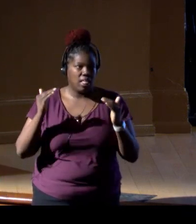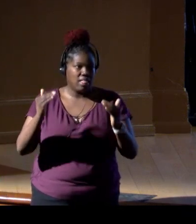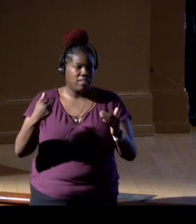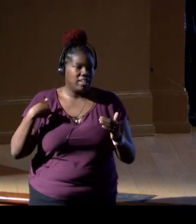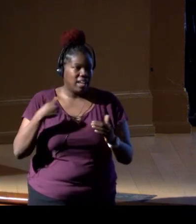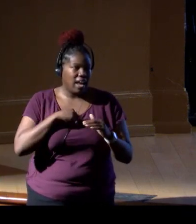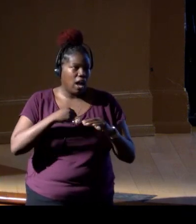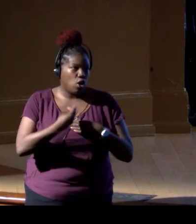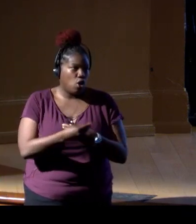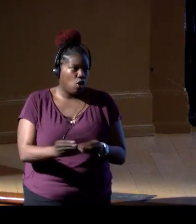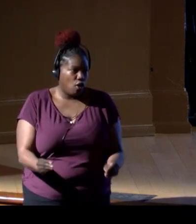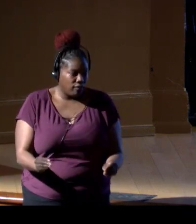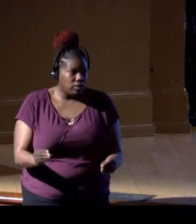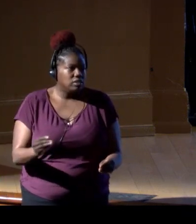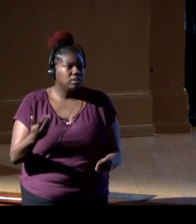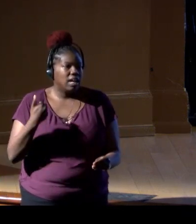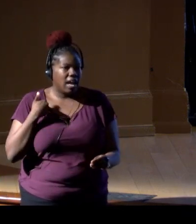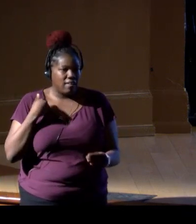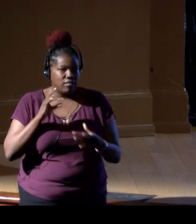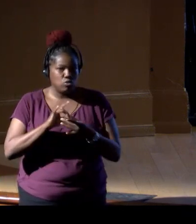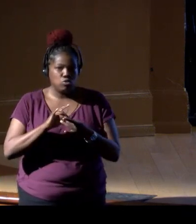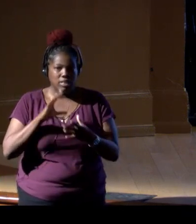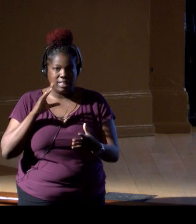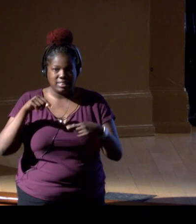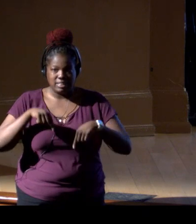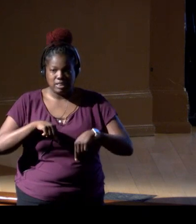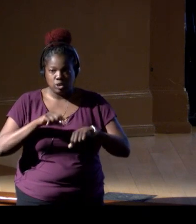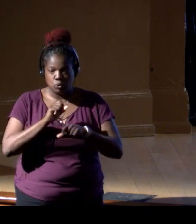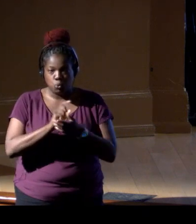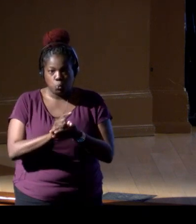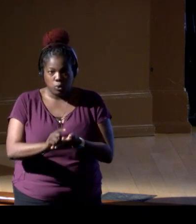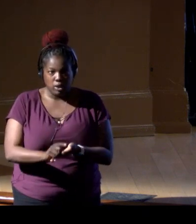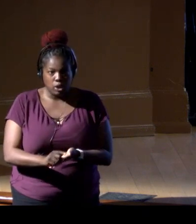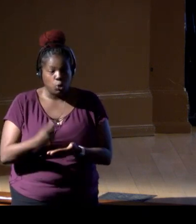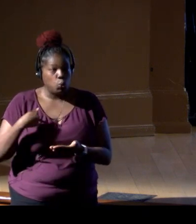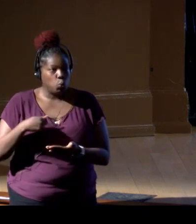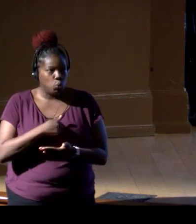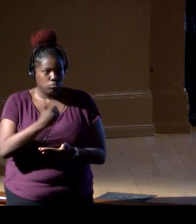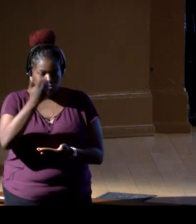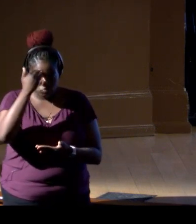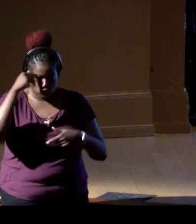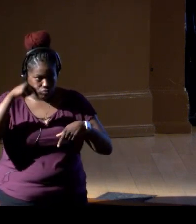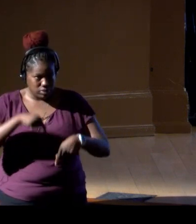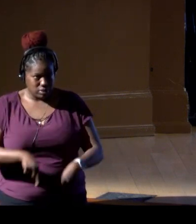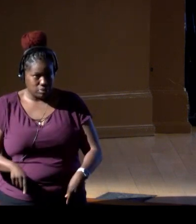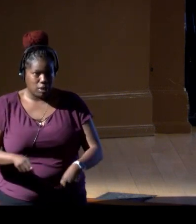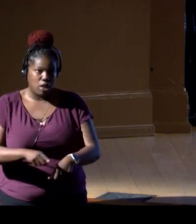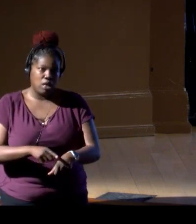resulting in the release this week. So we all know this has been a very long-awaited effort,